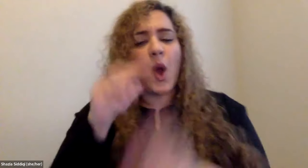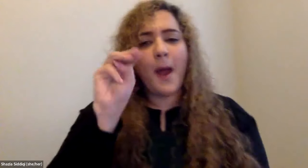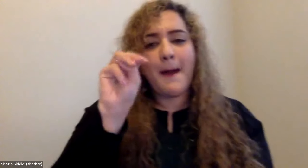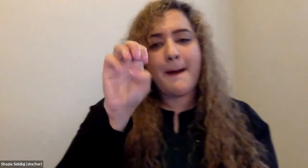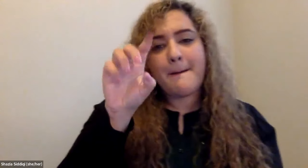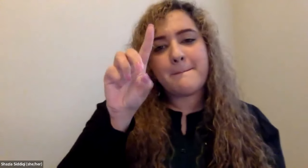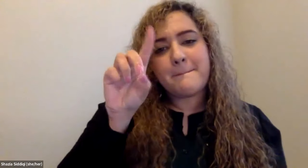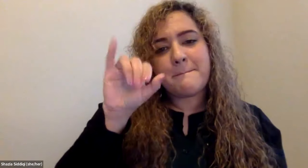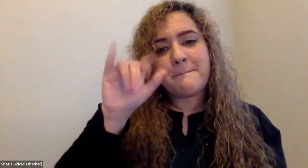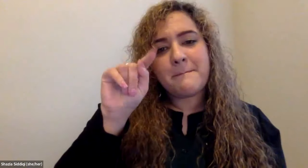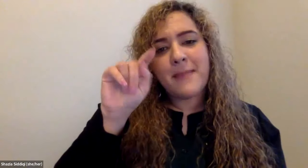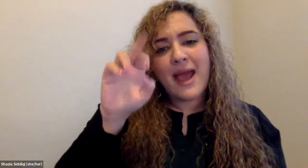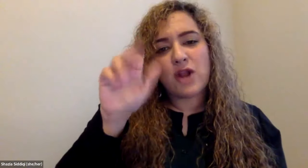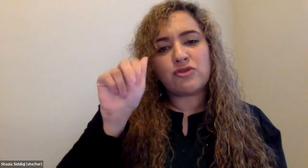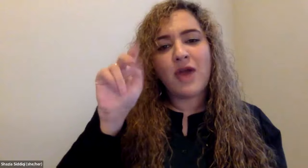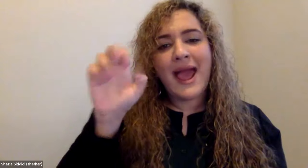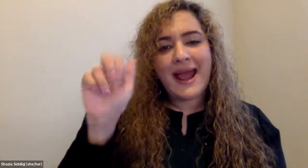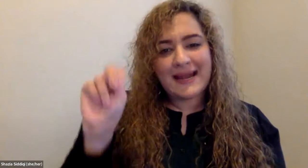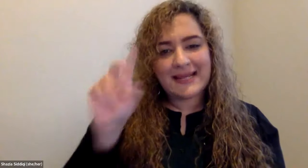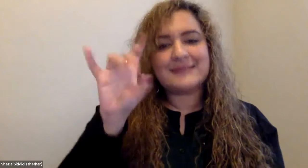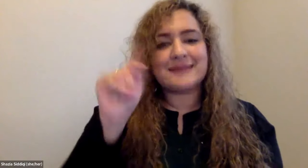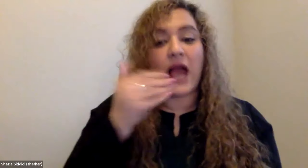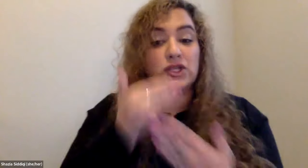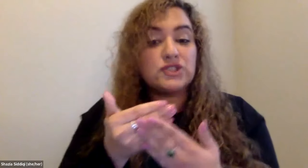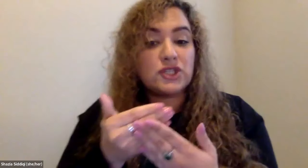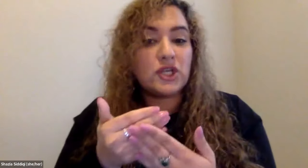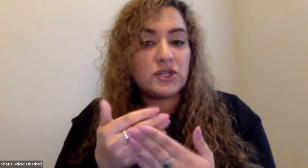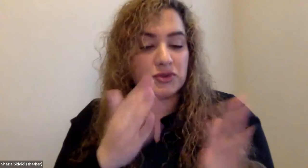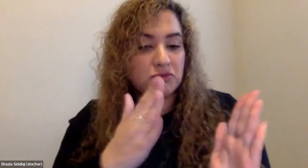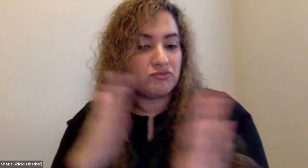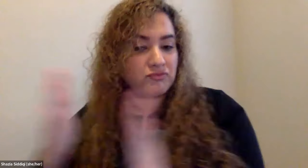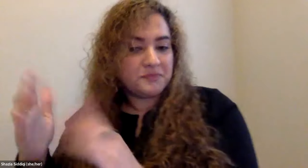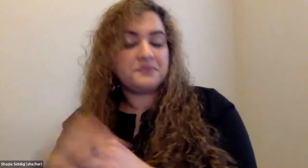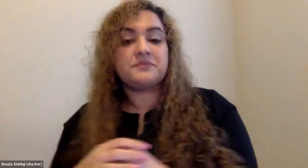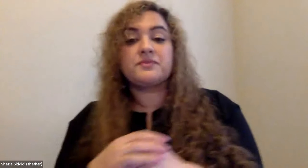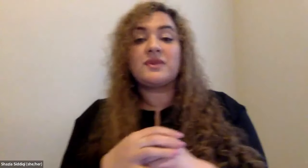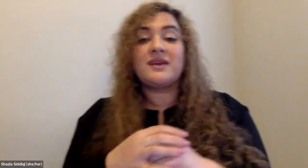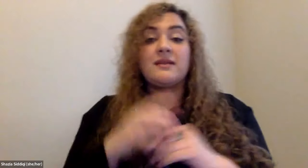Cristine Saunders: Research now shows that a Mediterranean diet is a good diet, to follow.